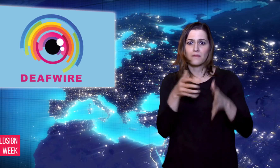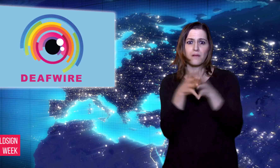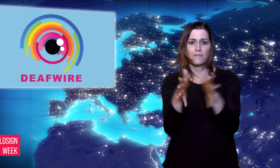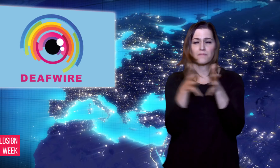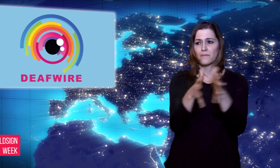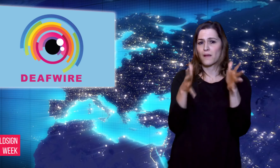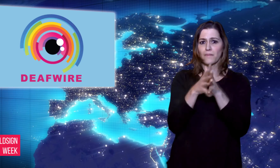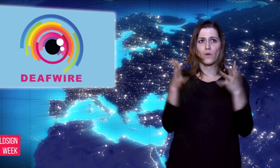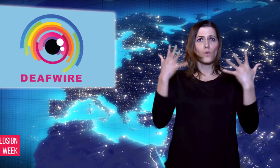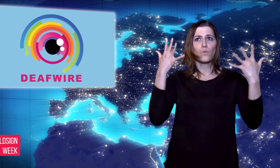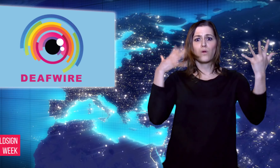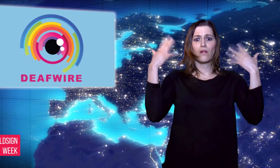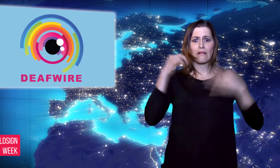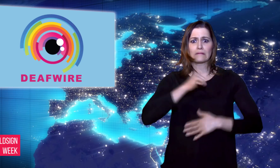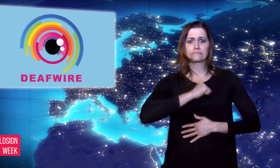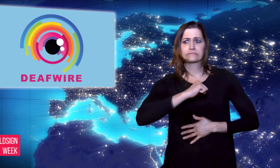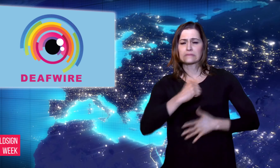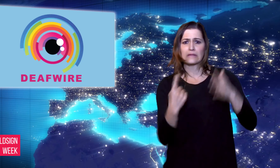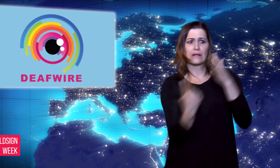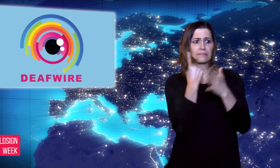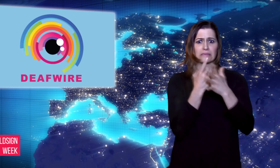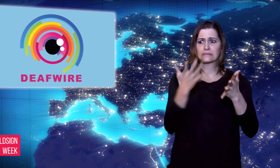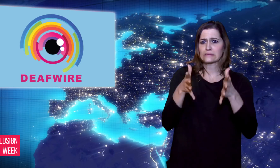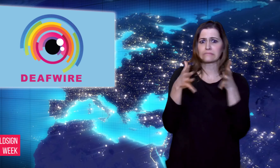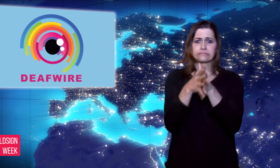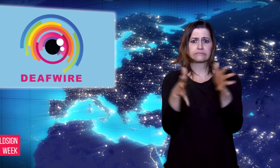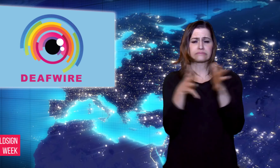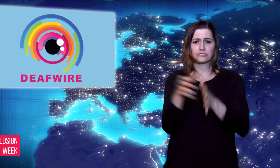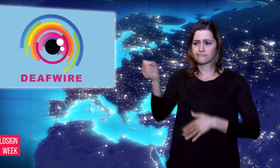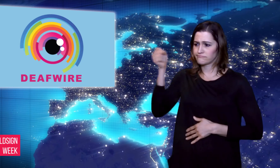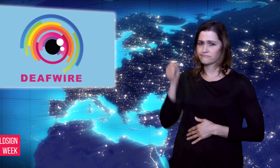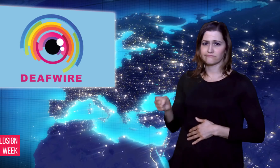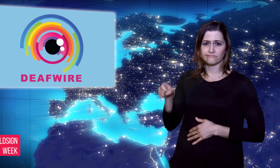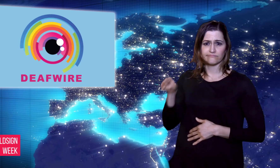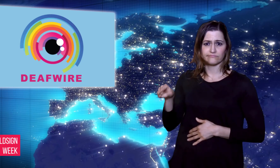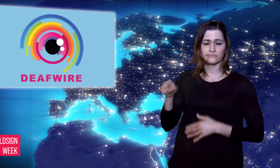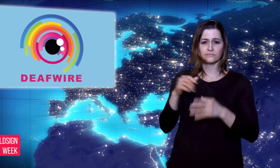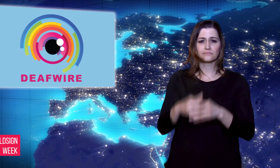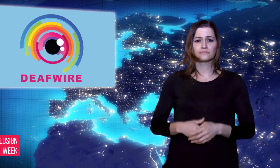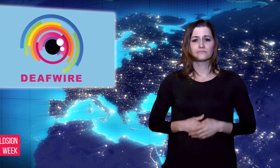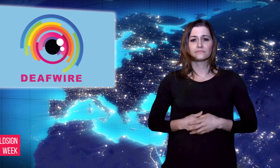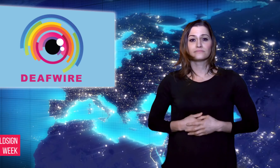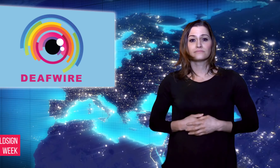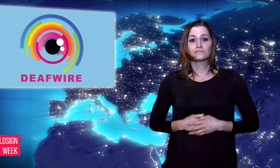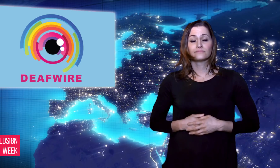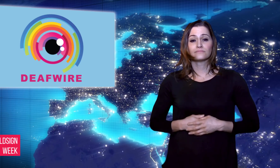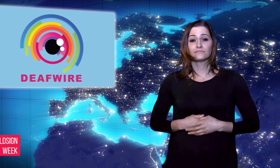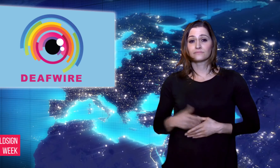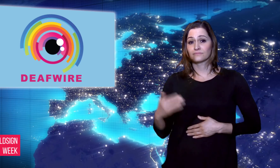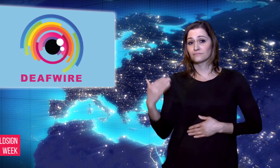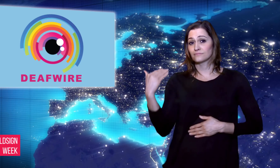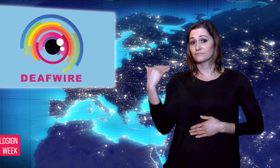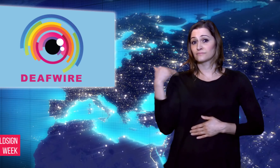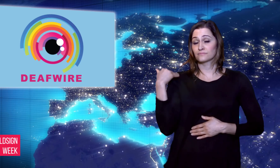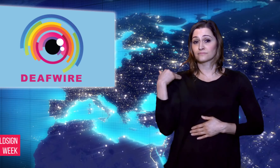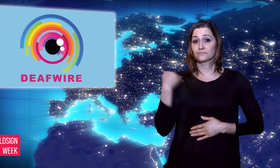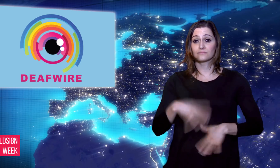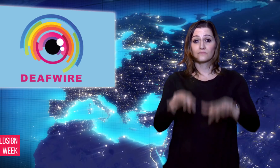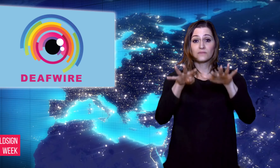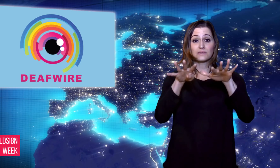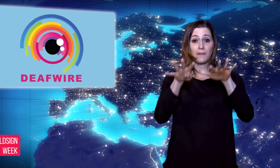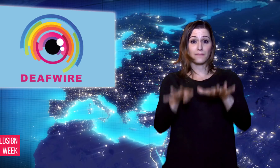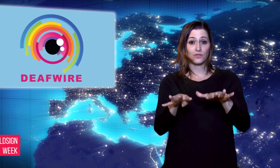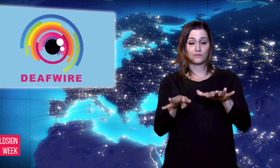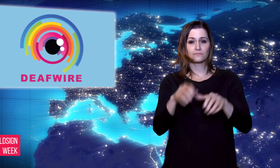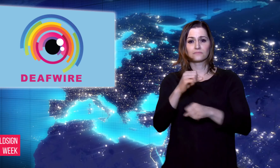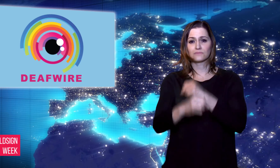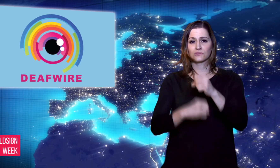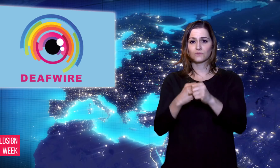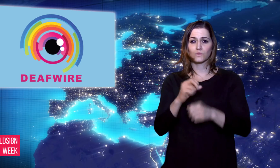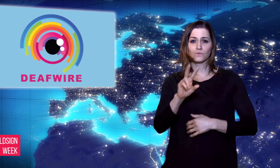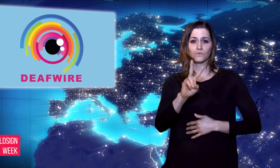emergencies. During Hurricane Irma in